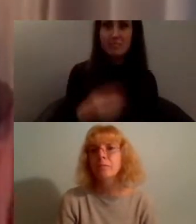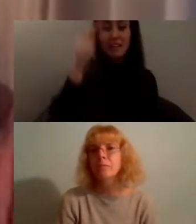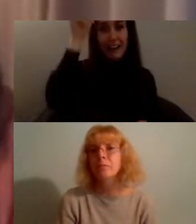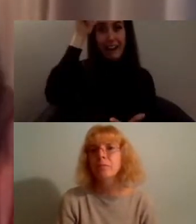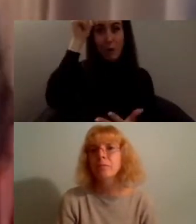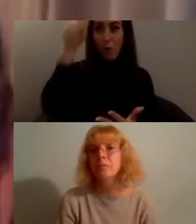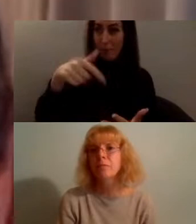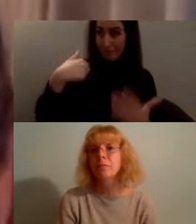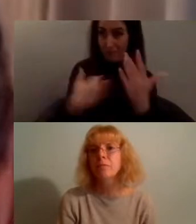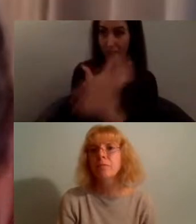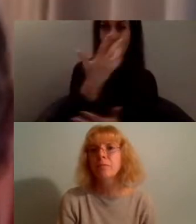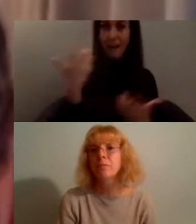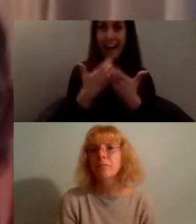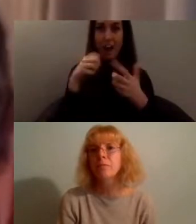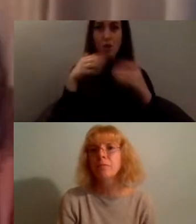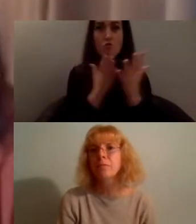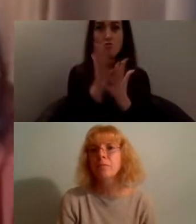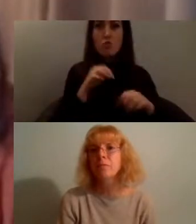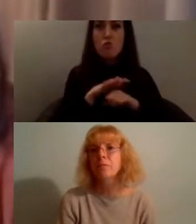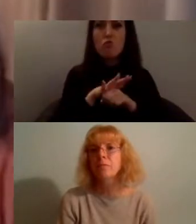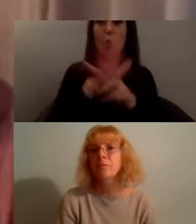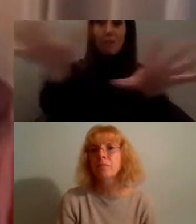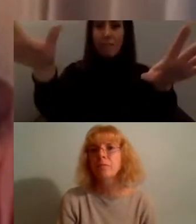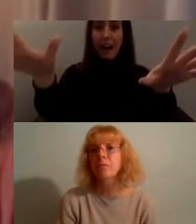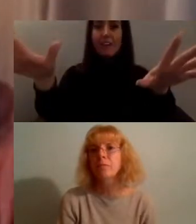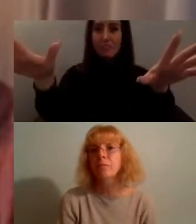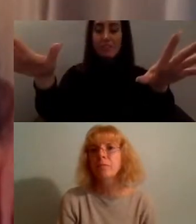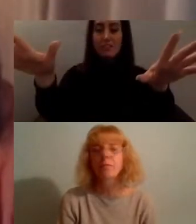as Grace Quantock speaks to in another article on Container